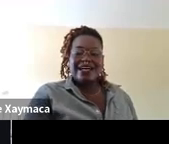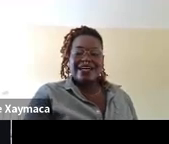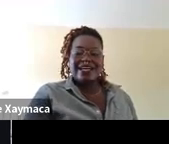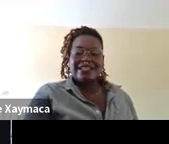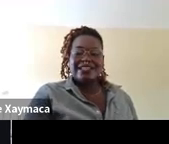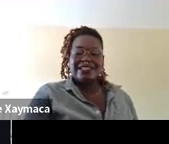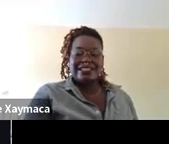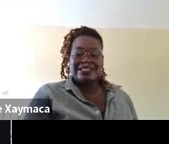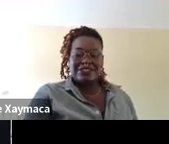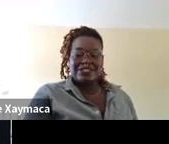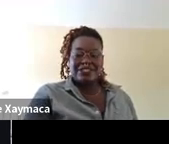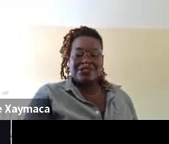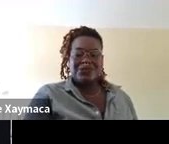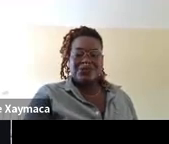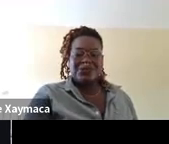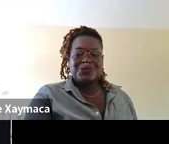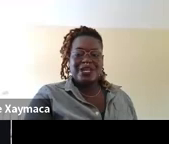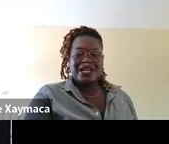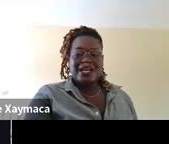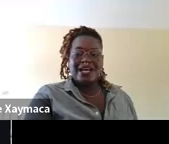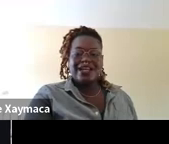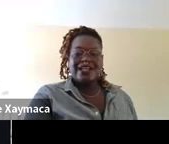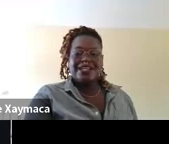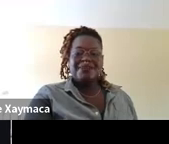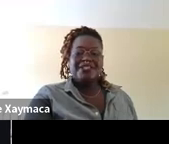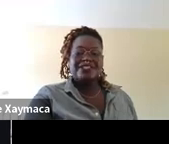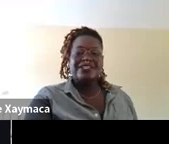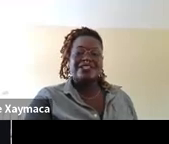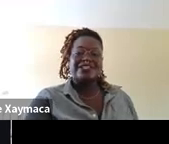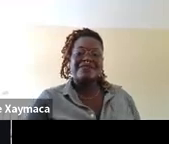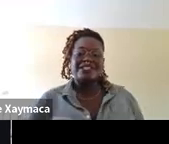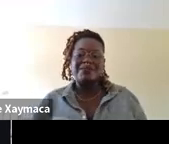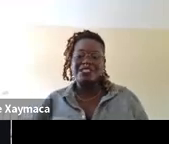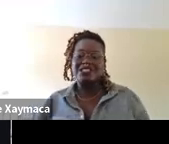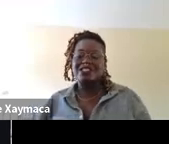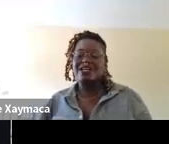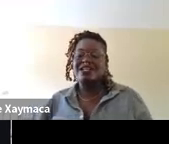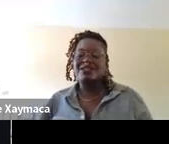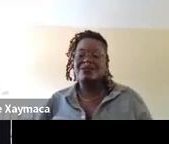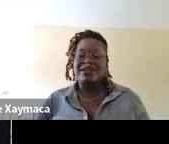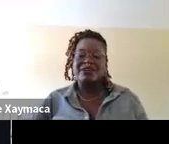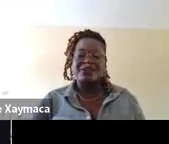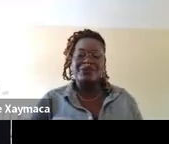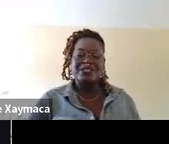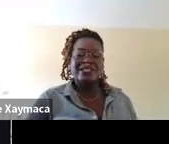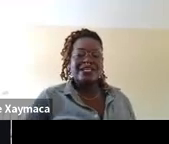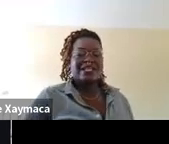An illustration two, a long-haired person curled in the fetal position on a yellow background.